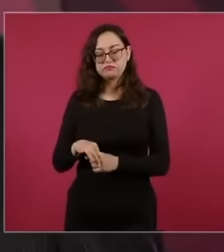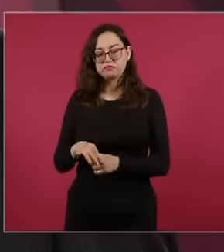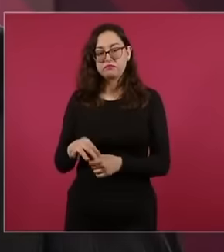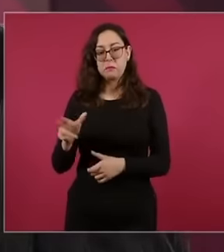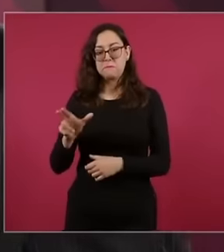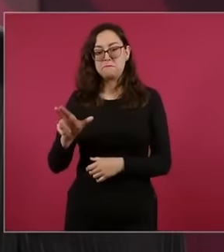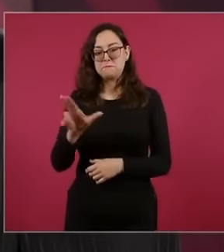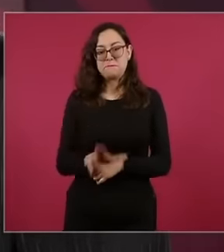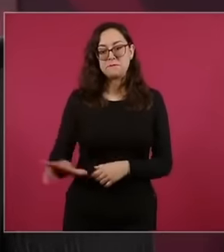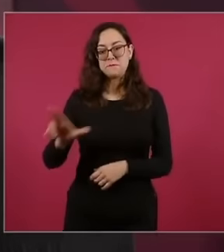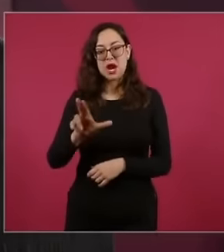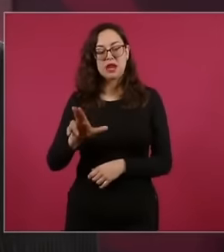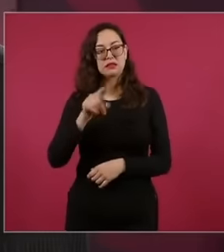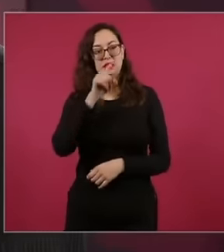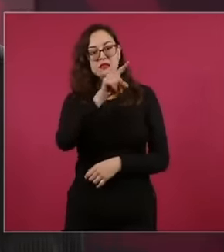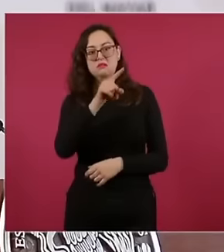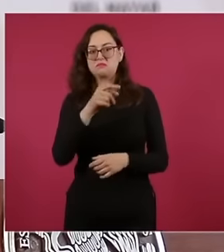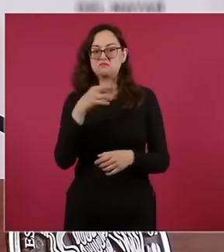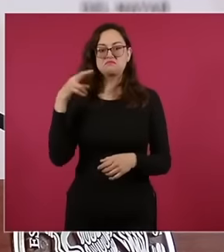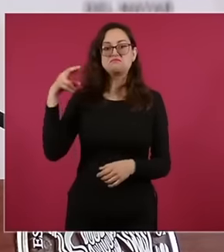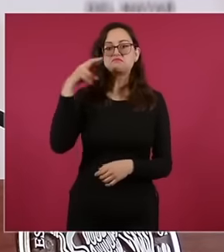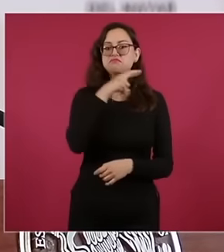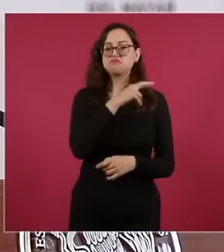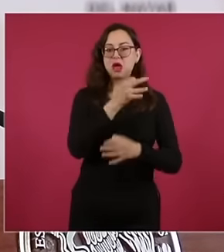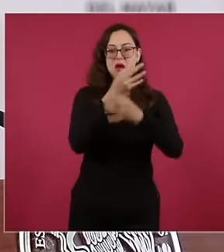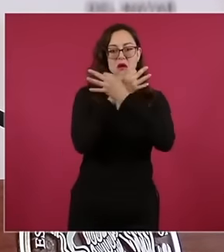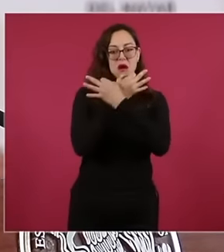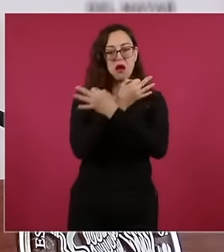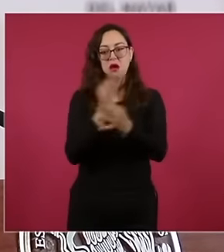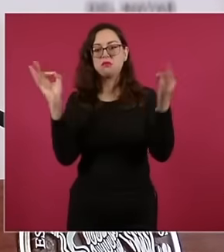declared that